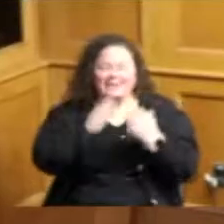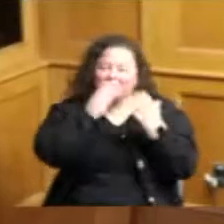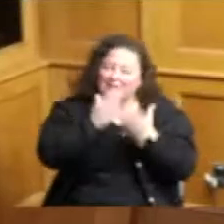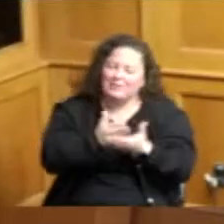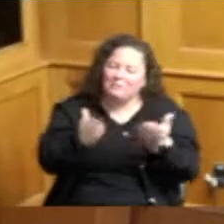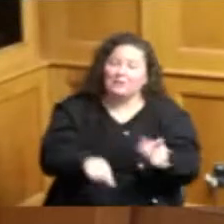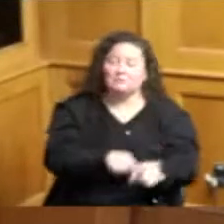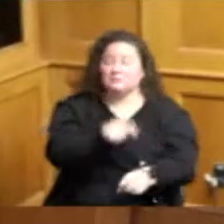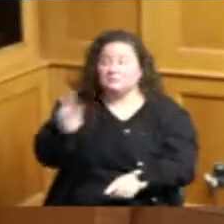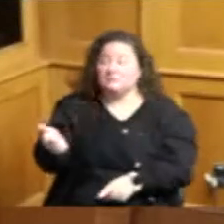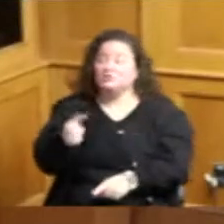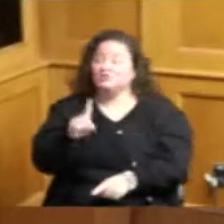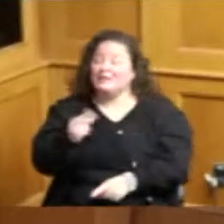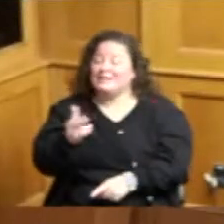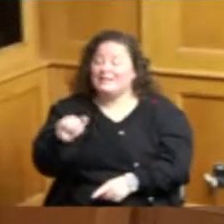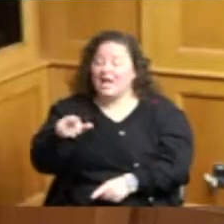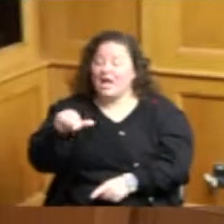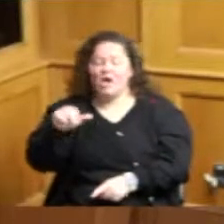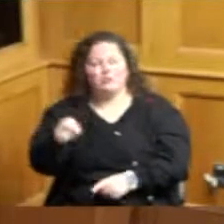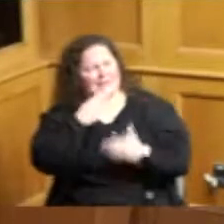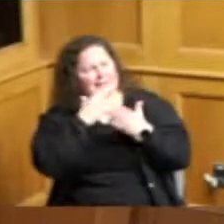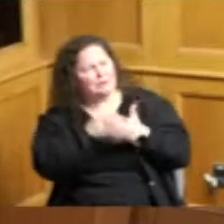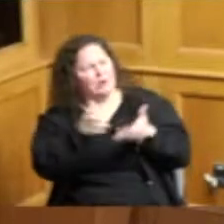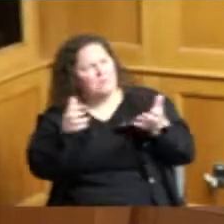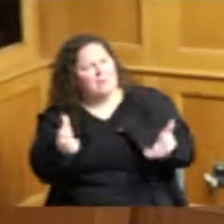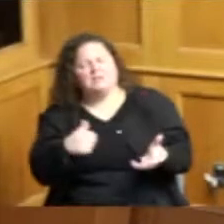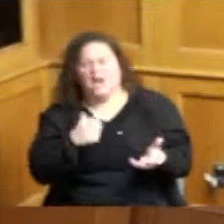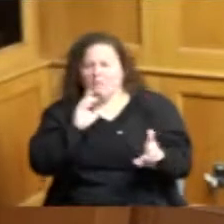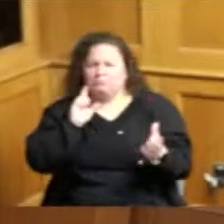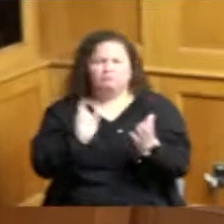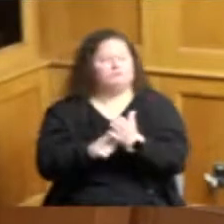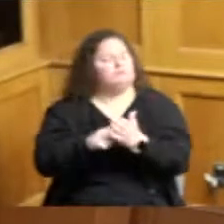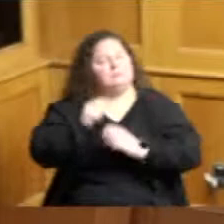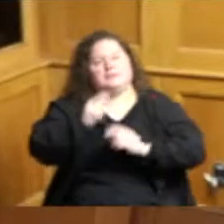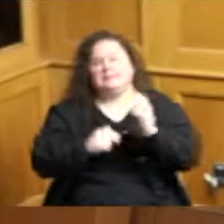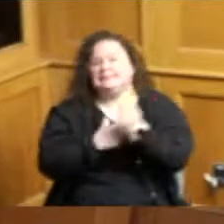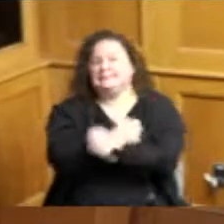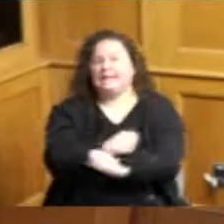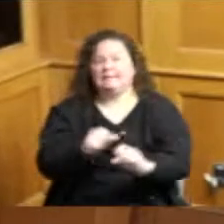in here I'm always happy to recognize Building Safety Month and just a big thank you to the